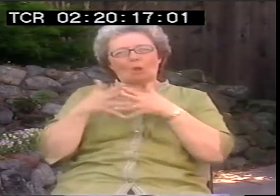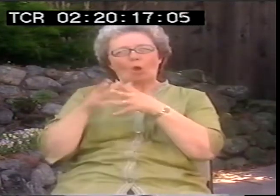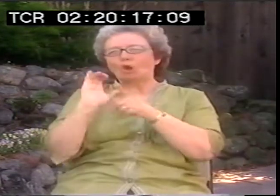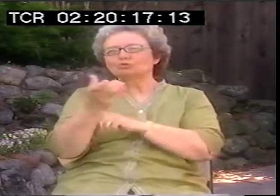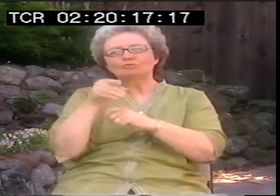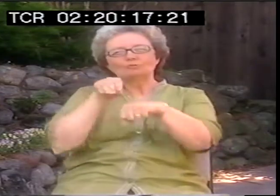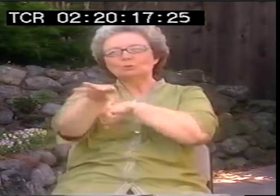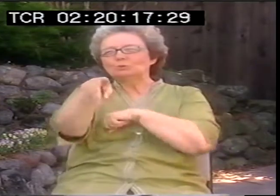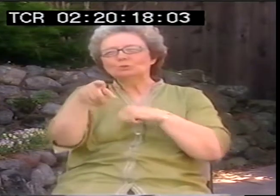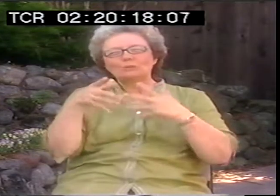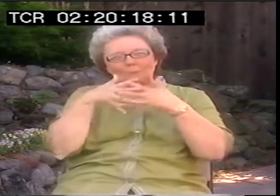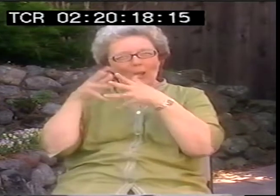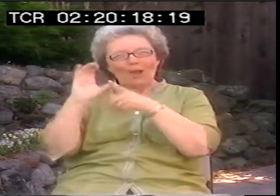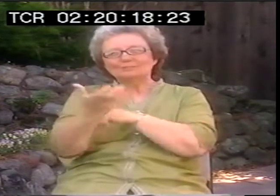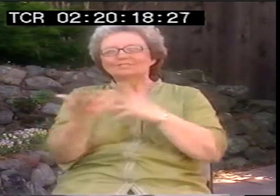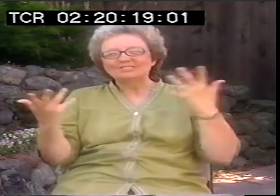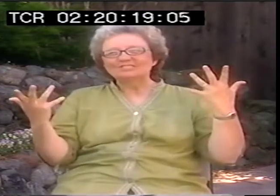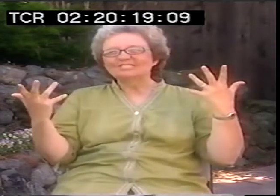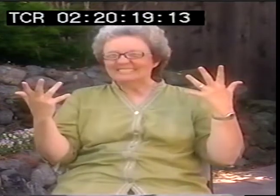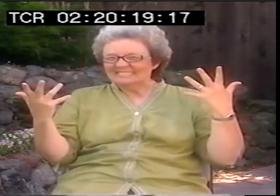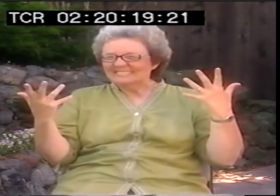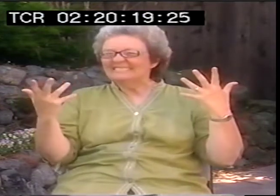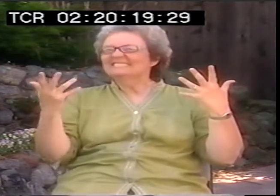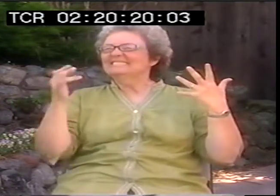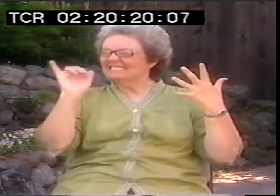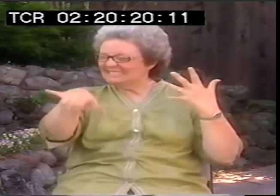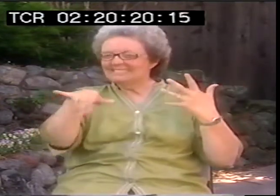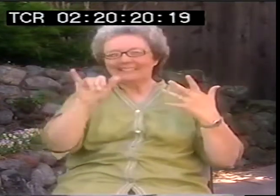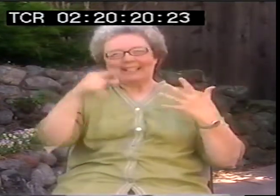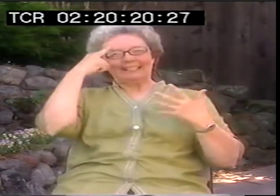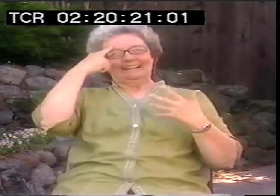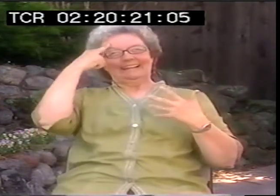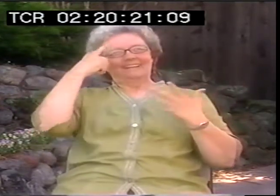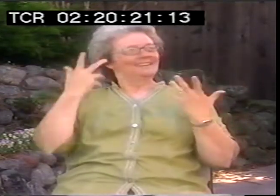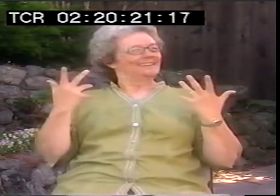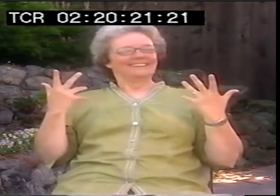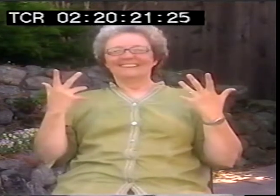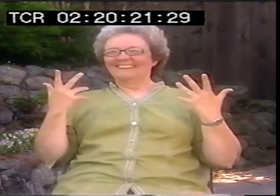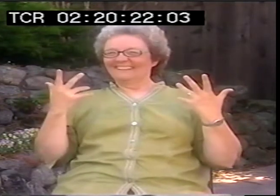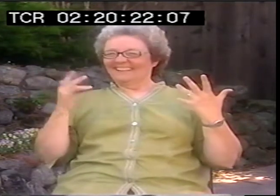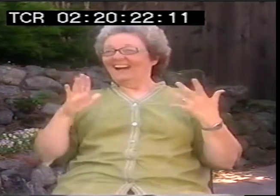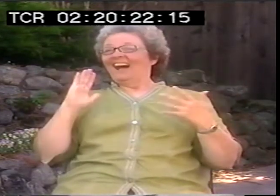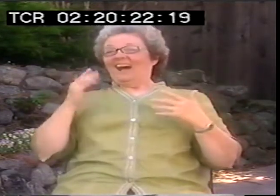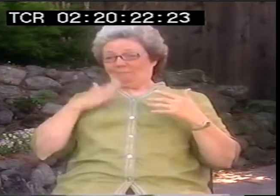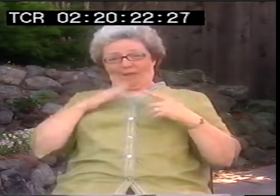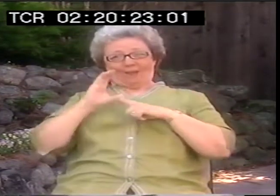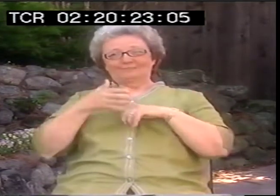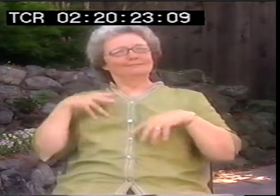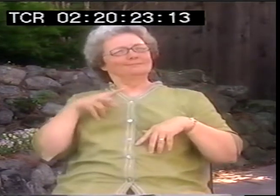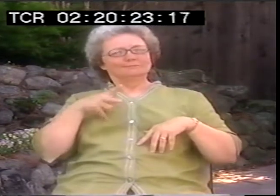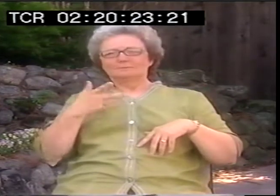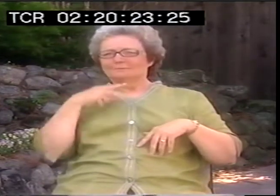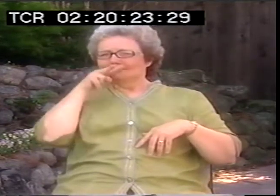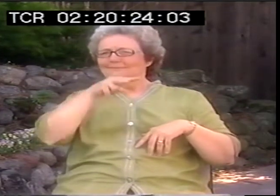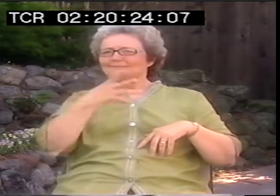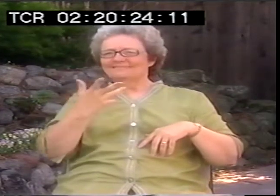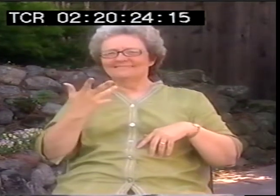The strong American cultural influence on everybody, on everybody's thinking, your thinking too. You know, you have to have a cultural view,